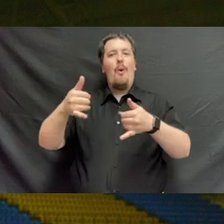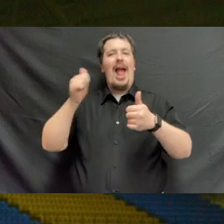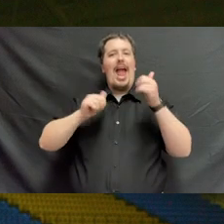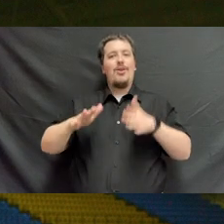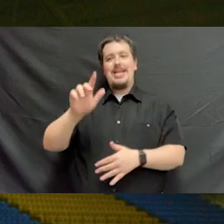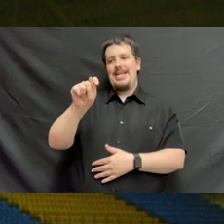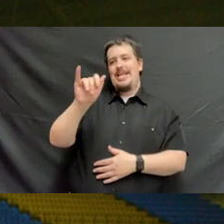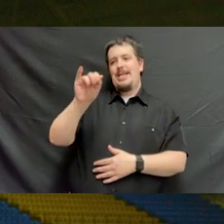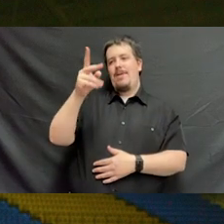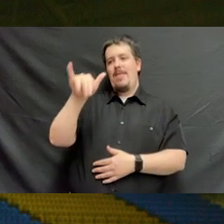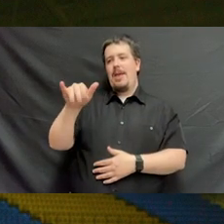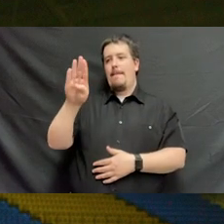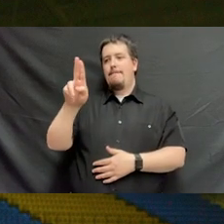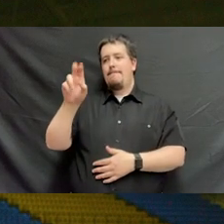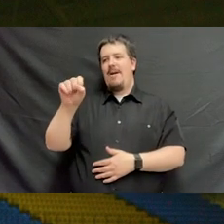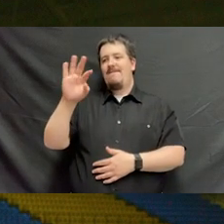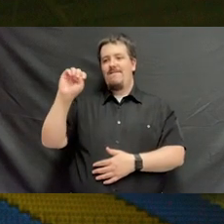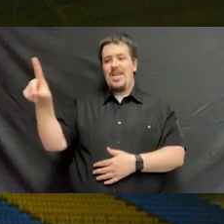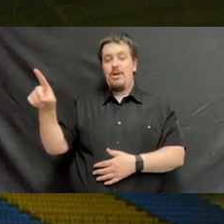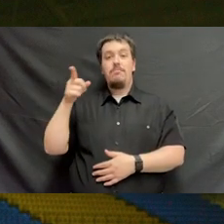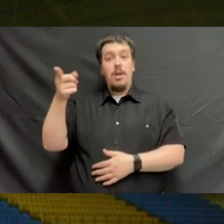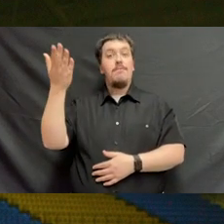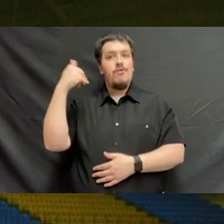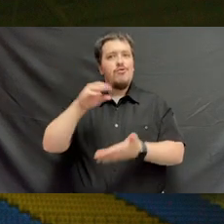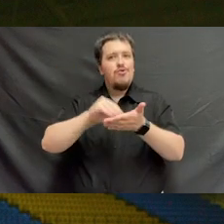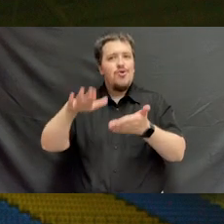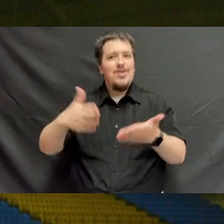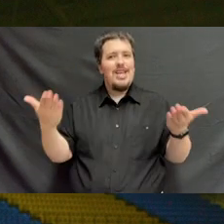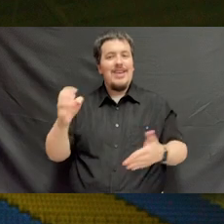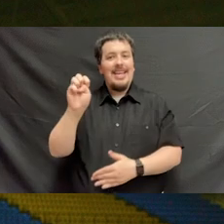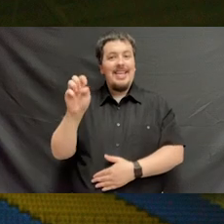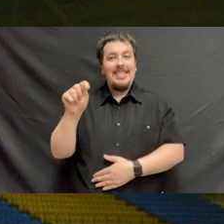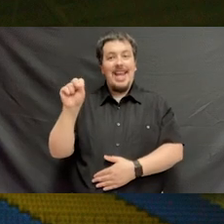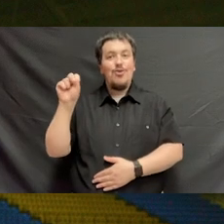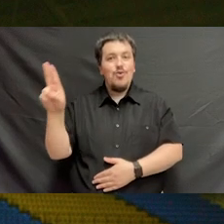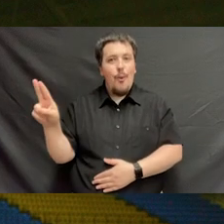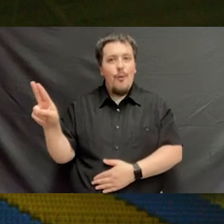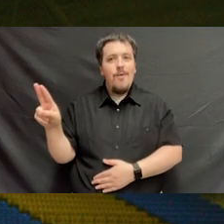who is with us today. Mr. Busfield was once a student here at East Tennessee State University,